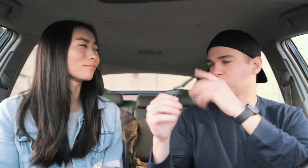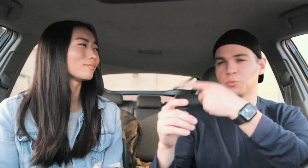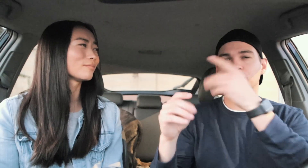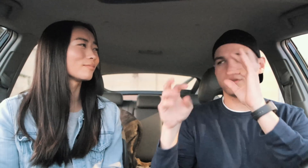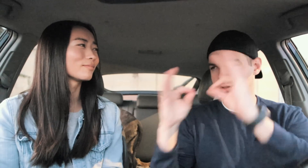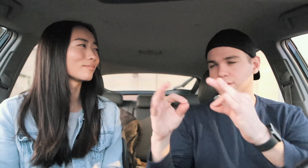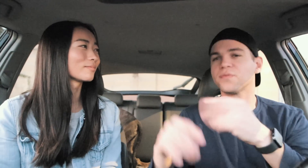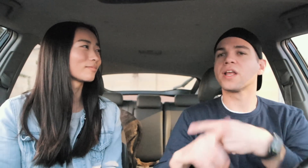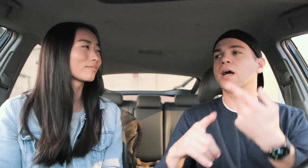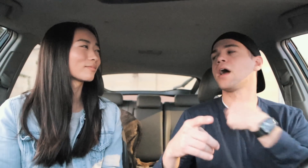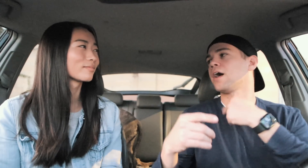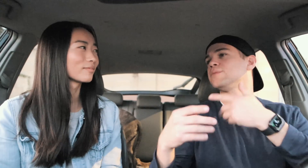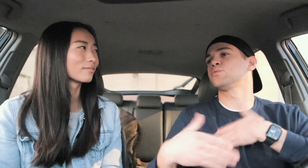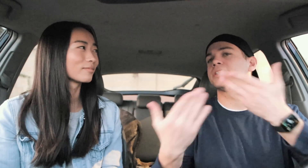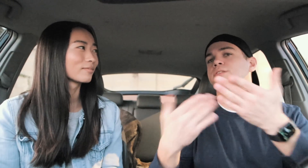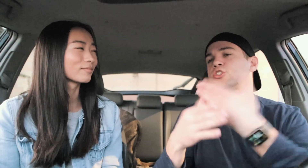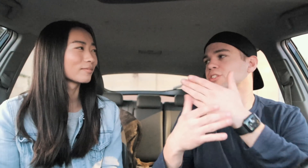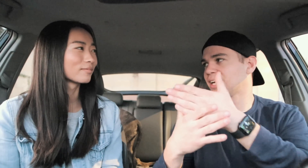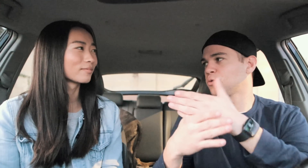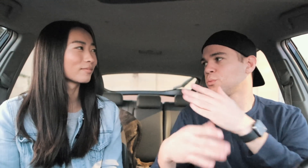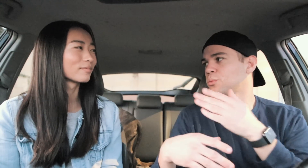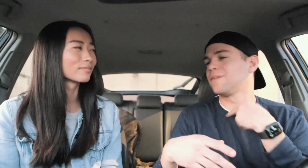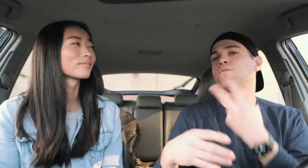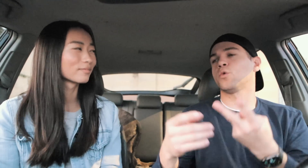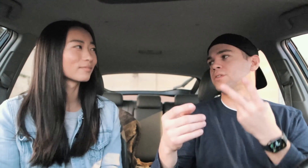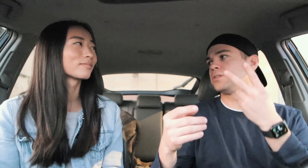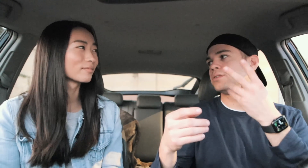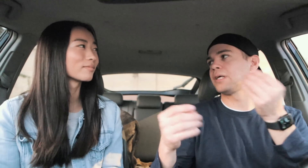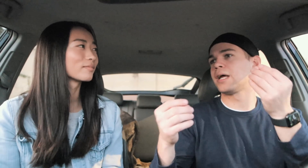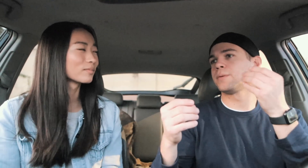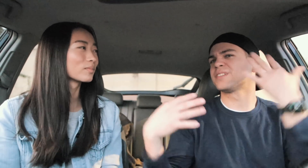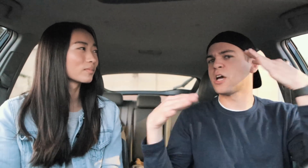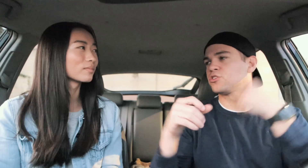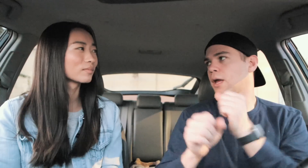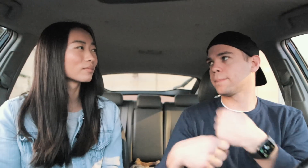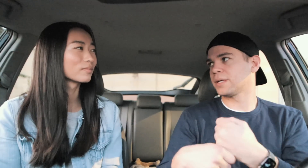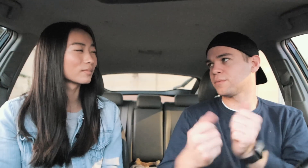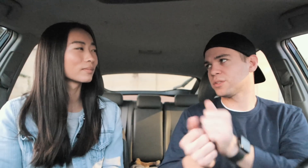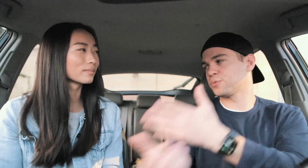we were perfect then I was willing to share my voice and the sounds I made with you